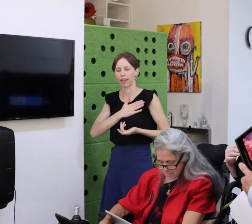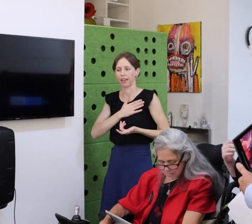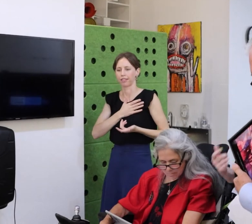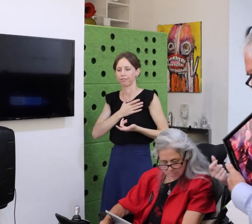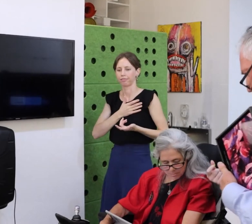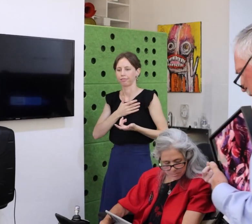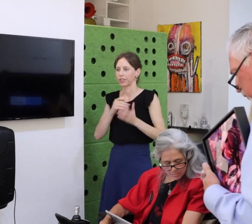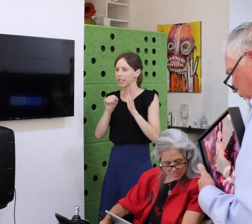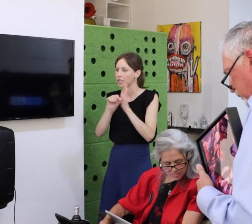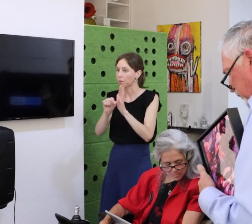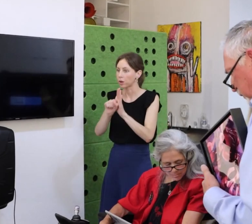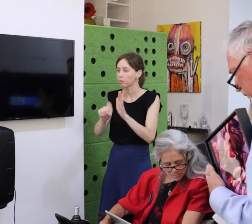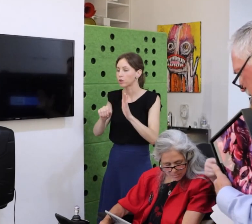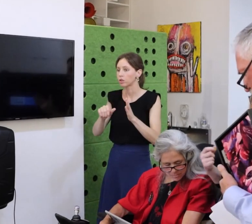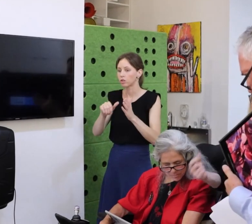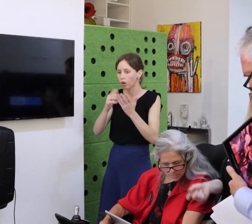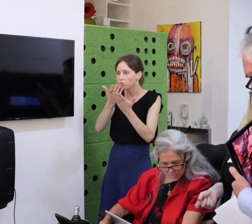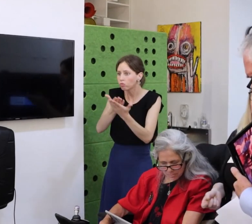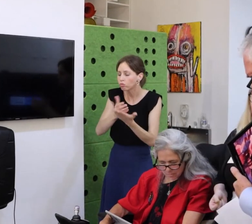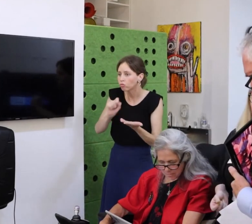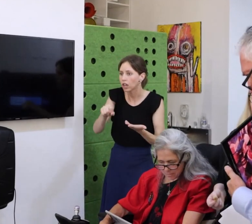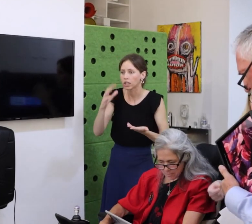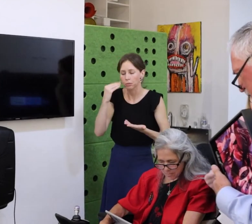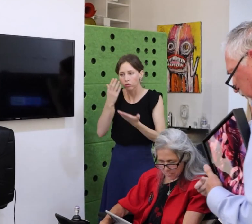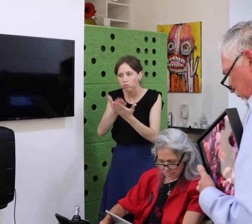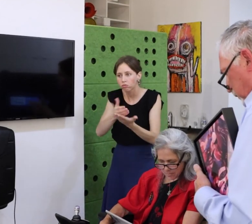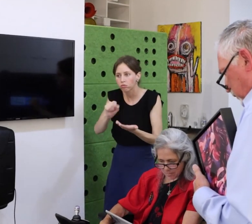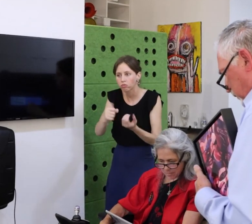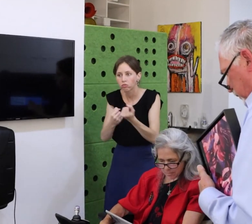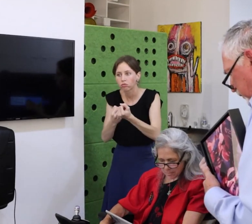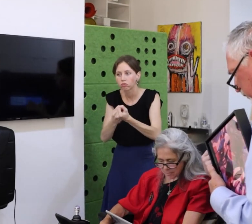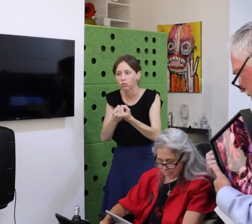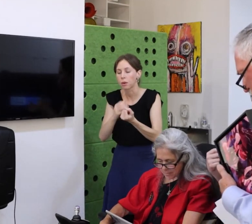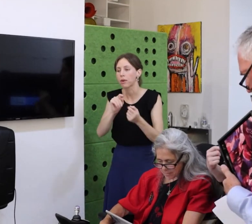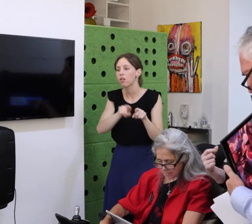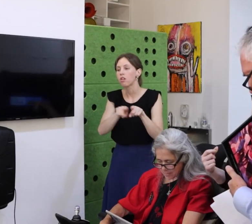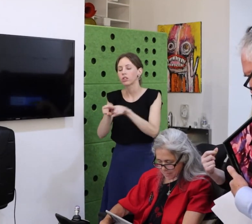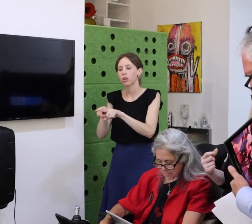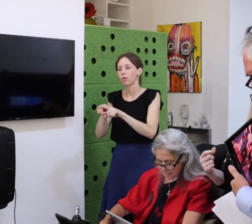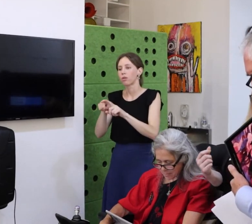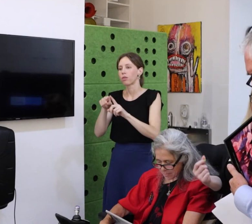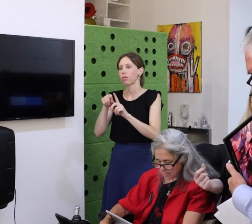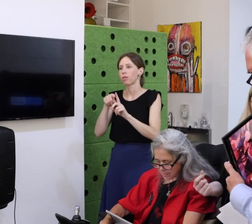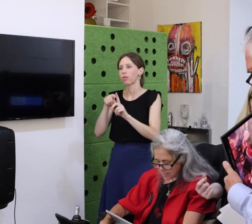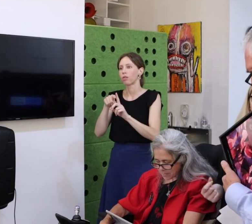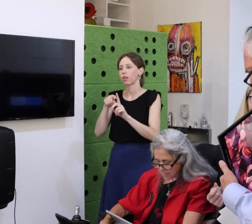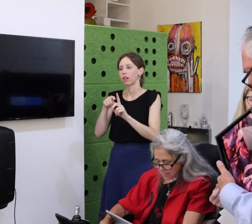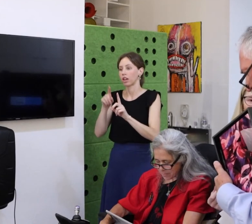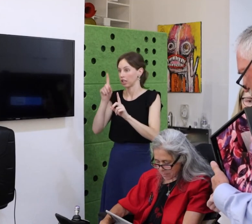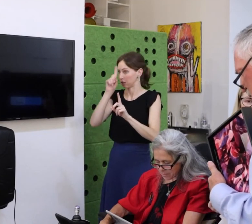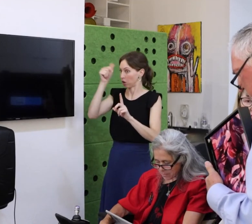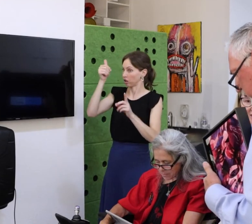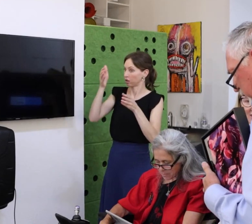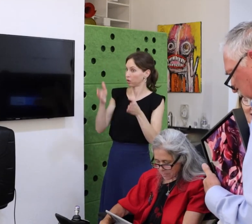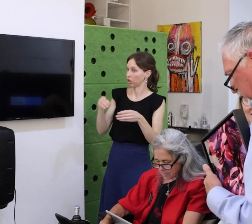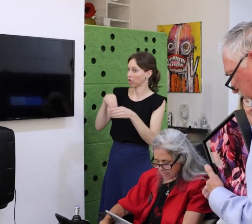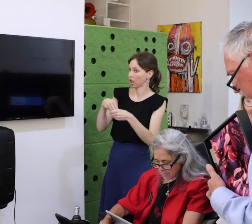And Lloyd said to me, he said, oh, so,